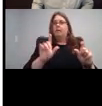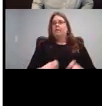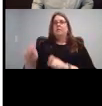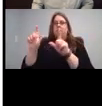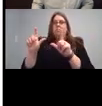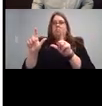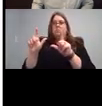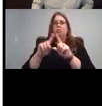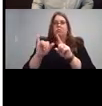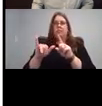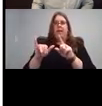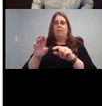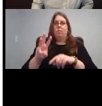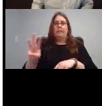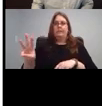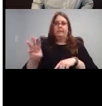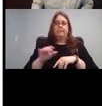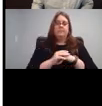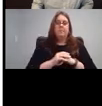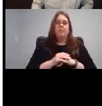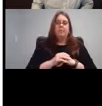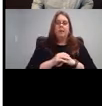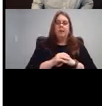Now this is this is a crowdsource